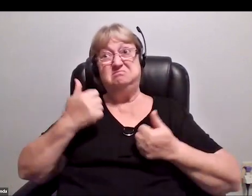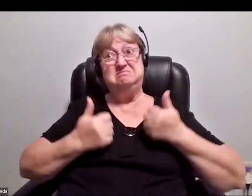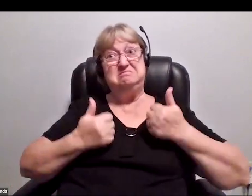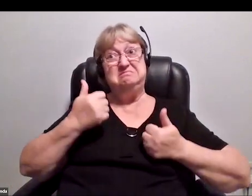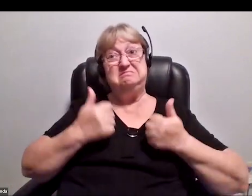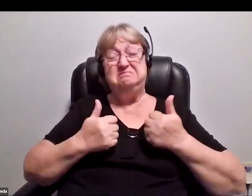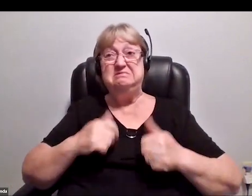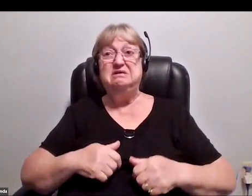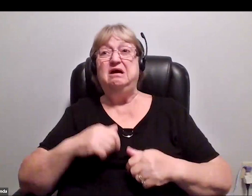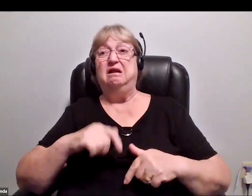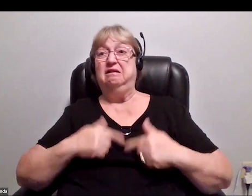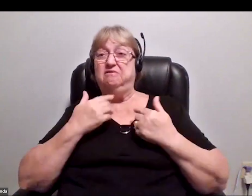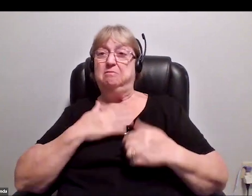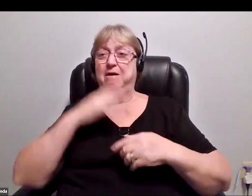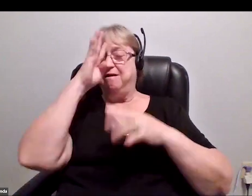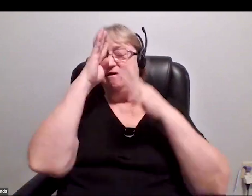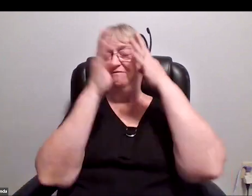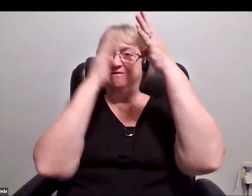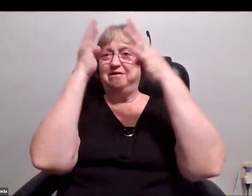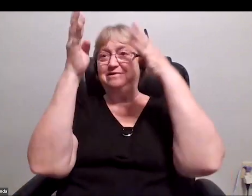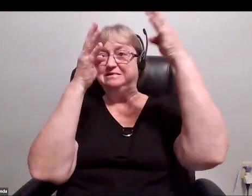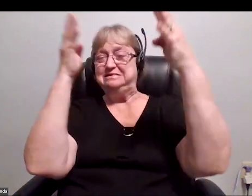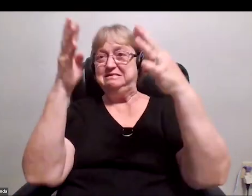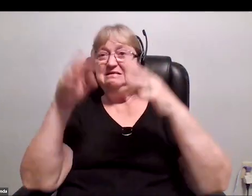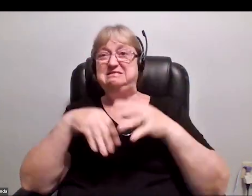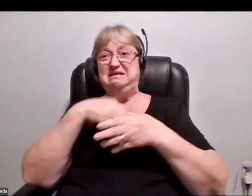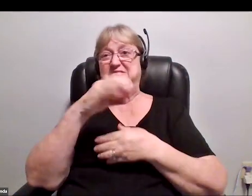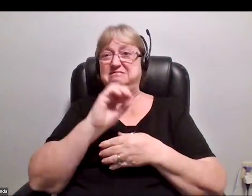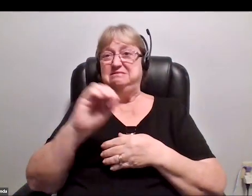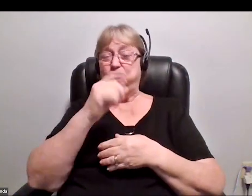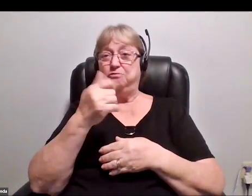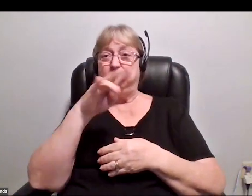Living out my fantasies out here in zero gravity?